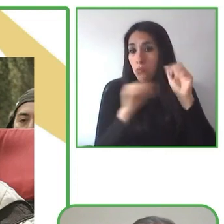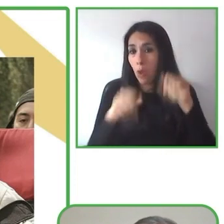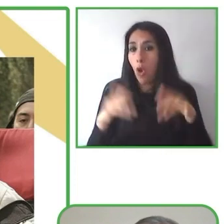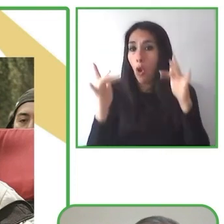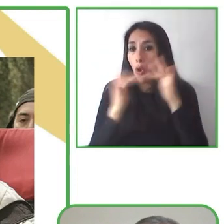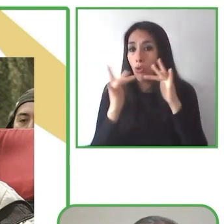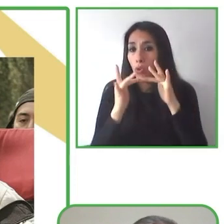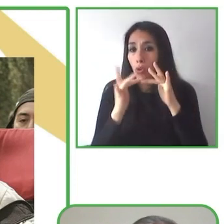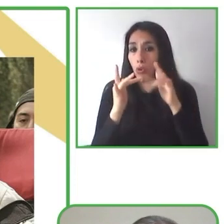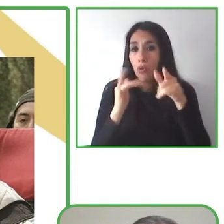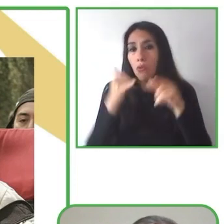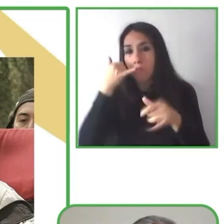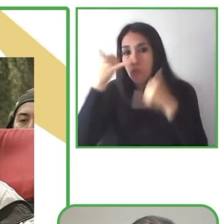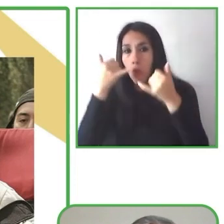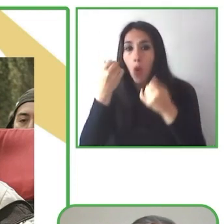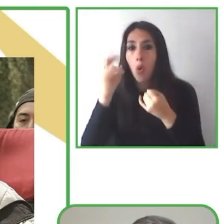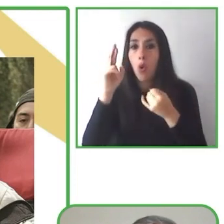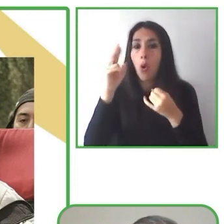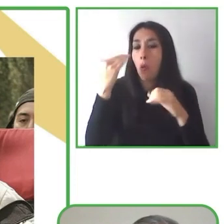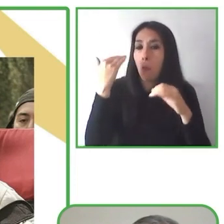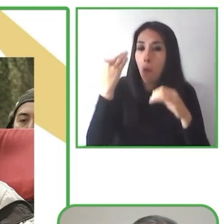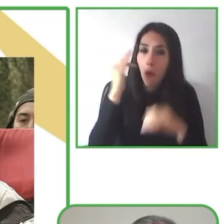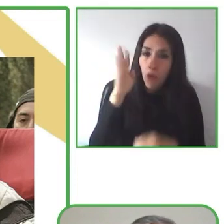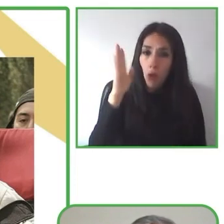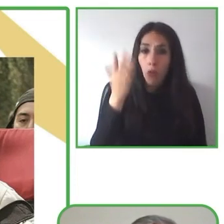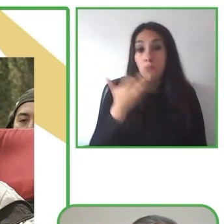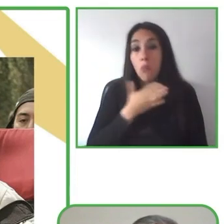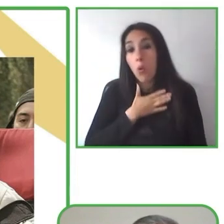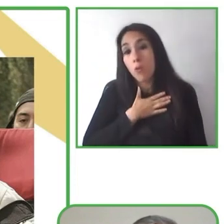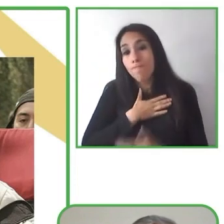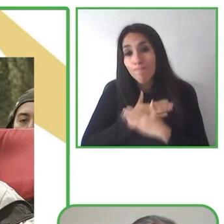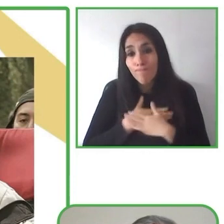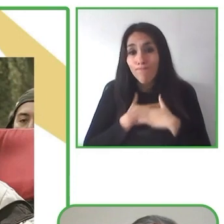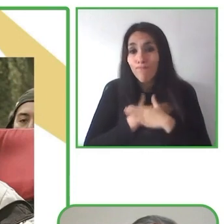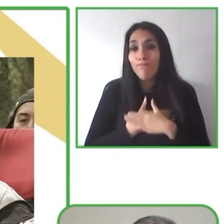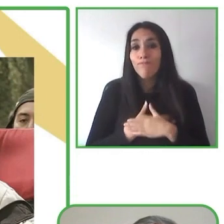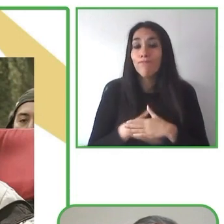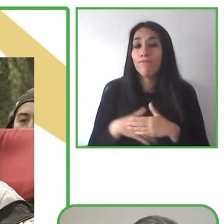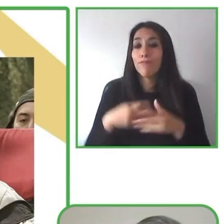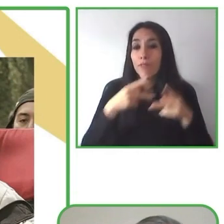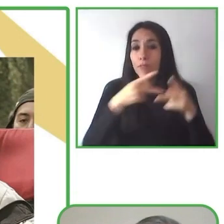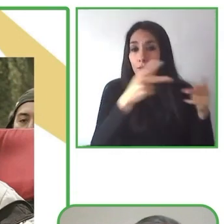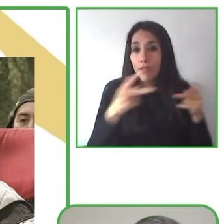reach more areas with our initiative and work with more and more organizations